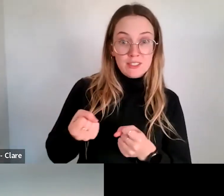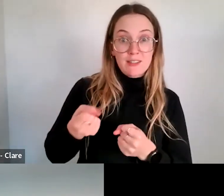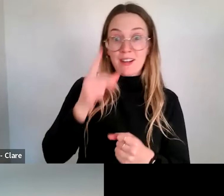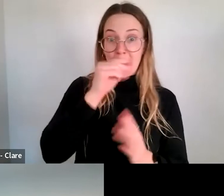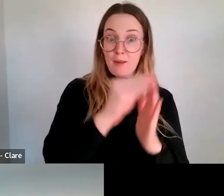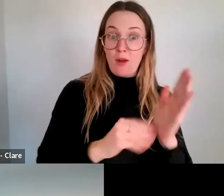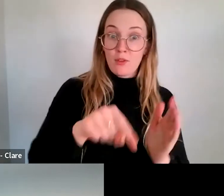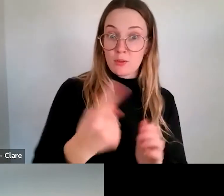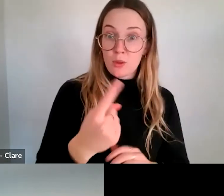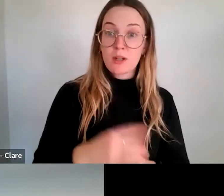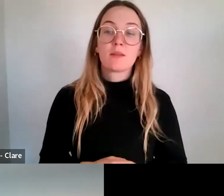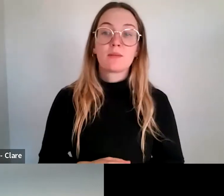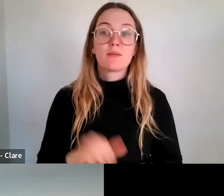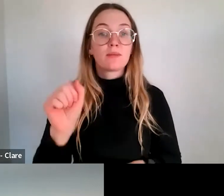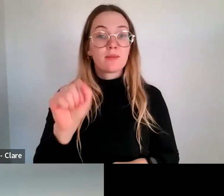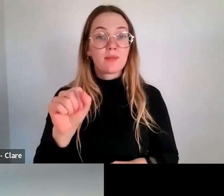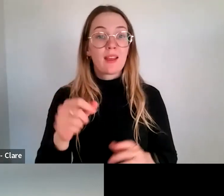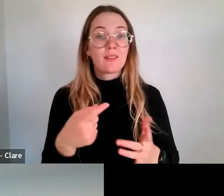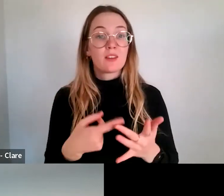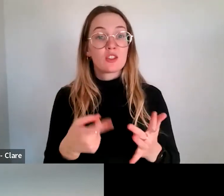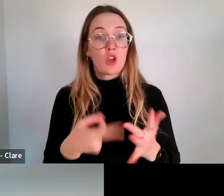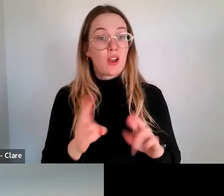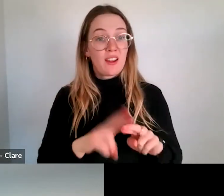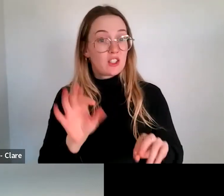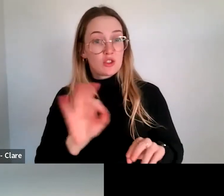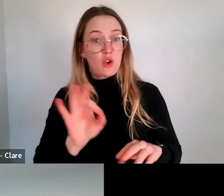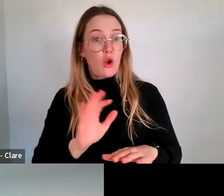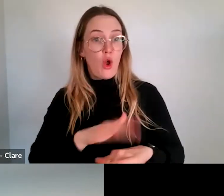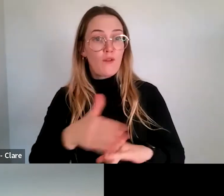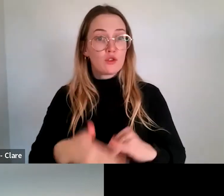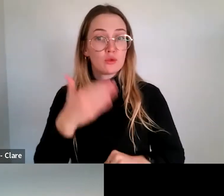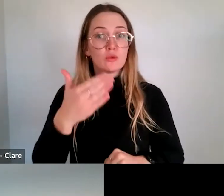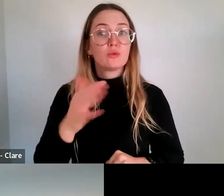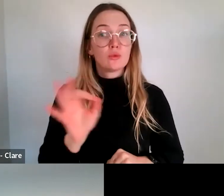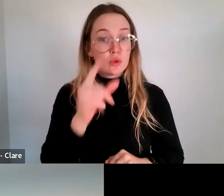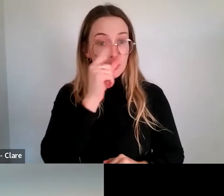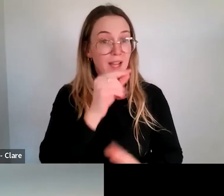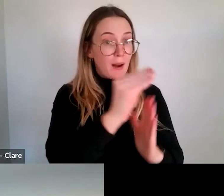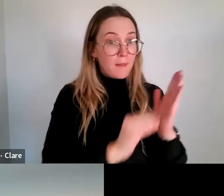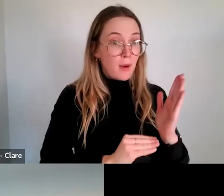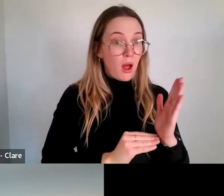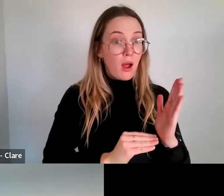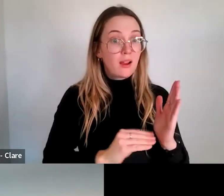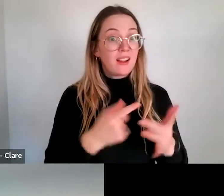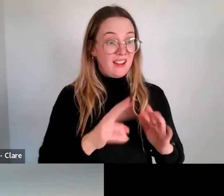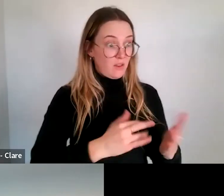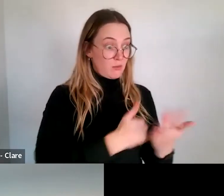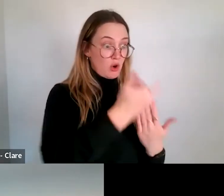overdue, you can apply, even if you have a project currently in process.